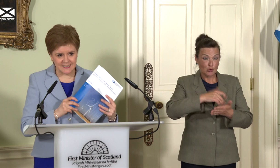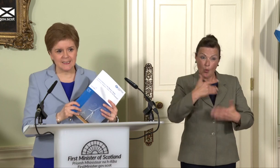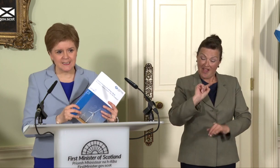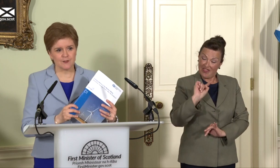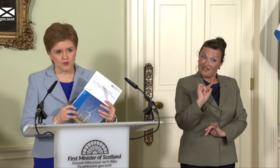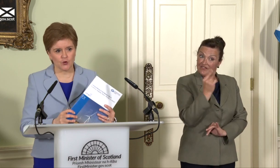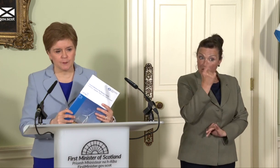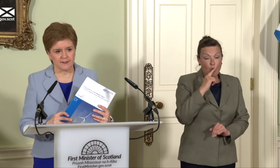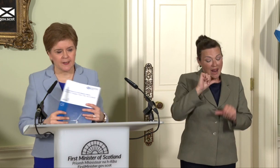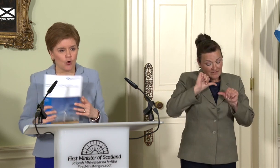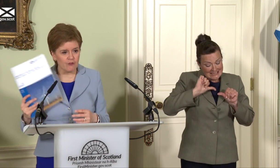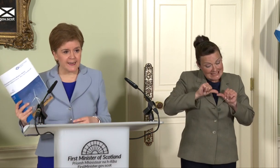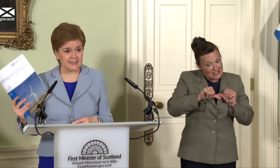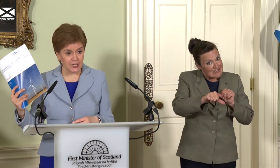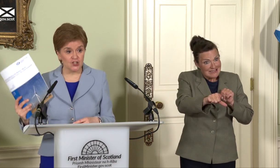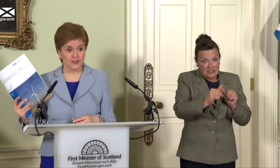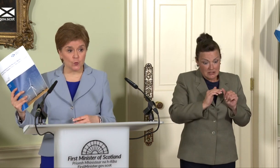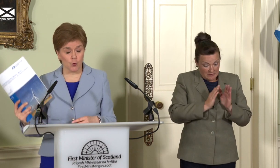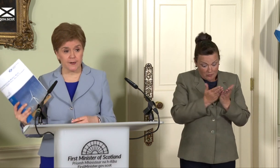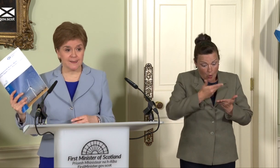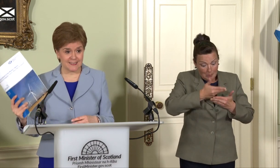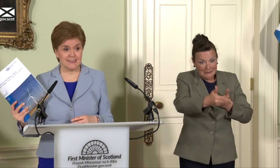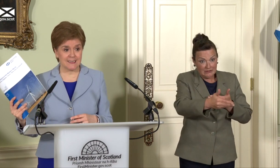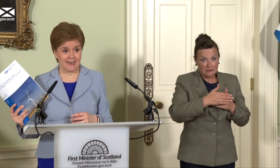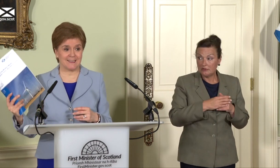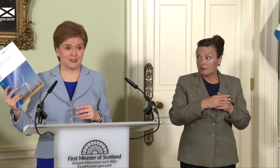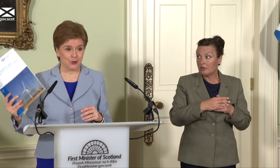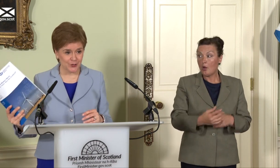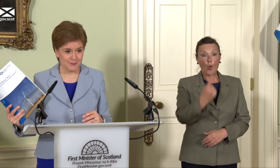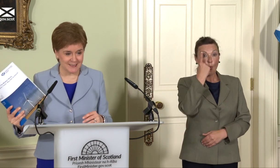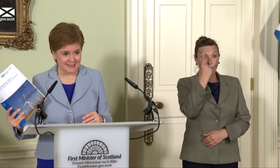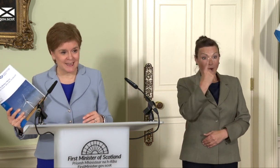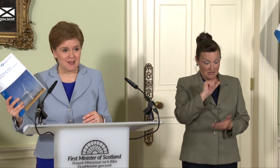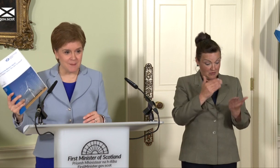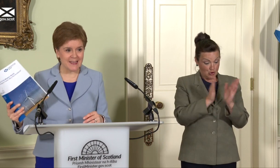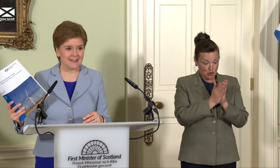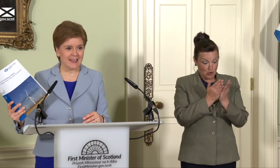a series of documents. Already in just one scene setting document today making the case